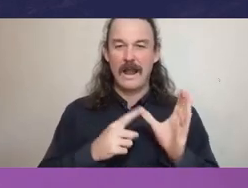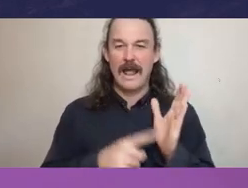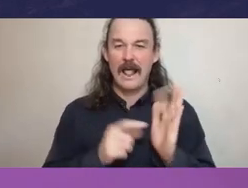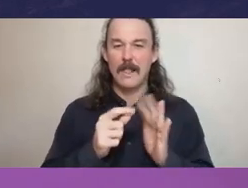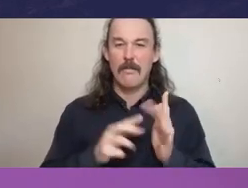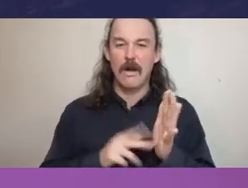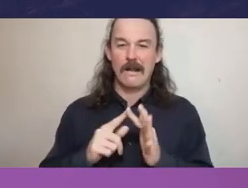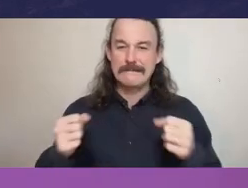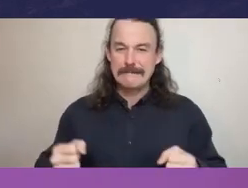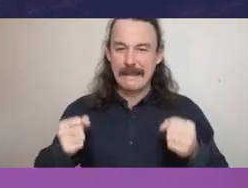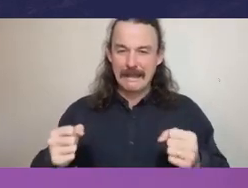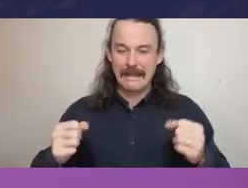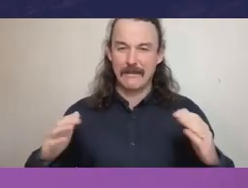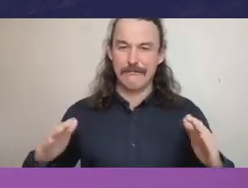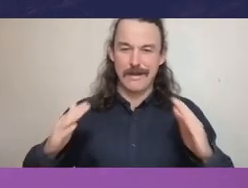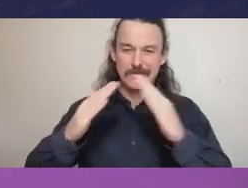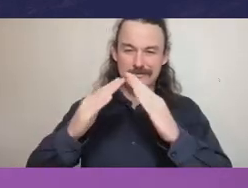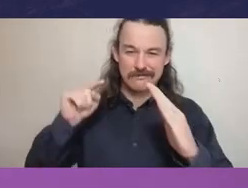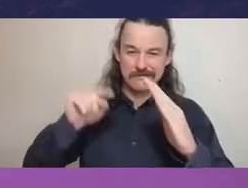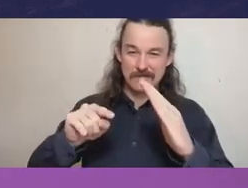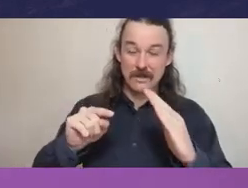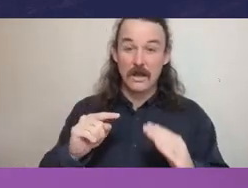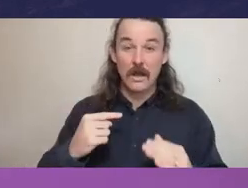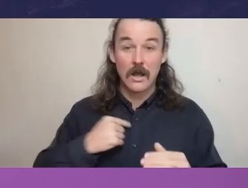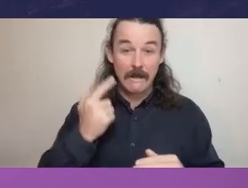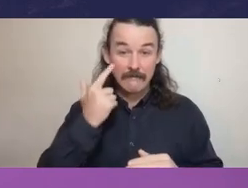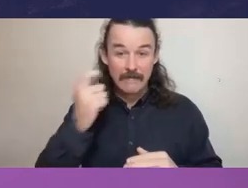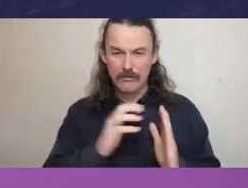And the one of my findings in that report was that the CEO